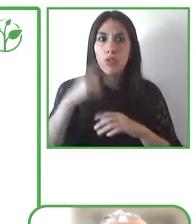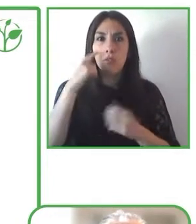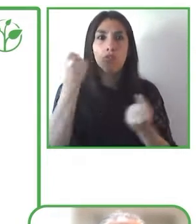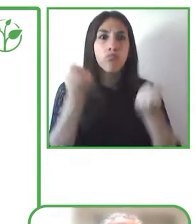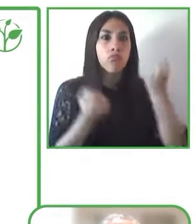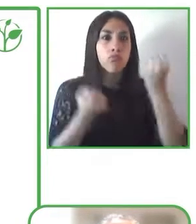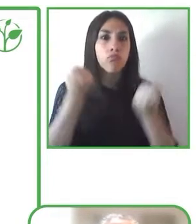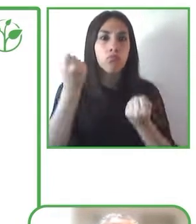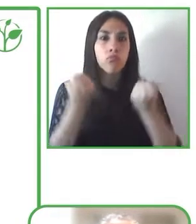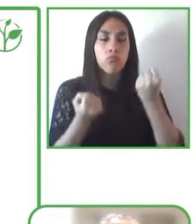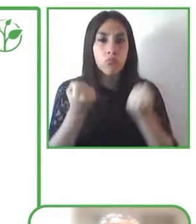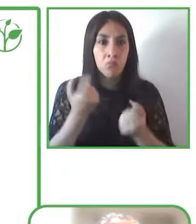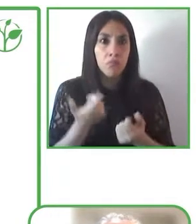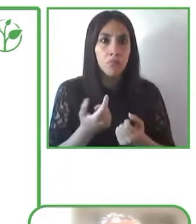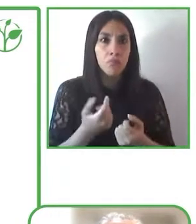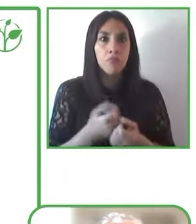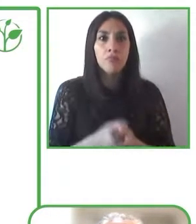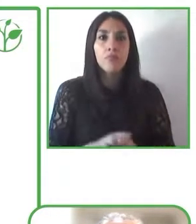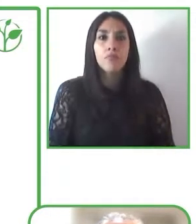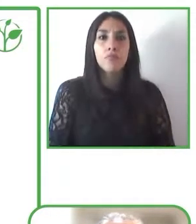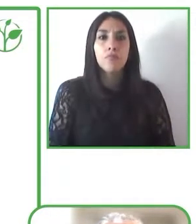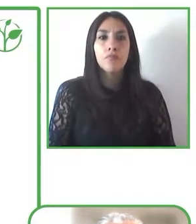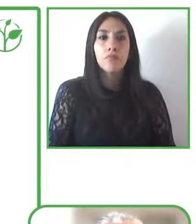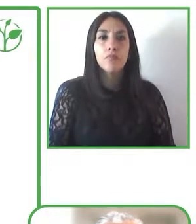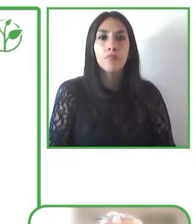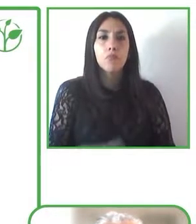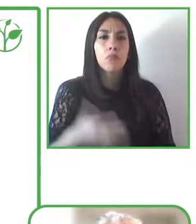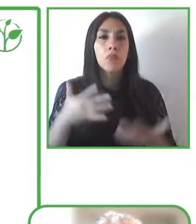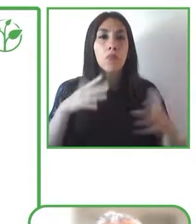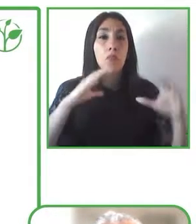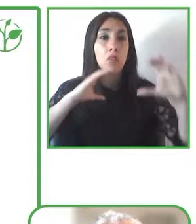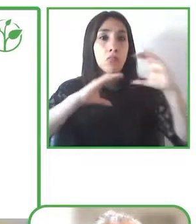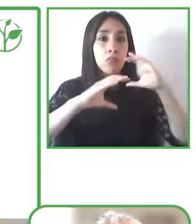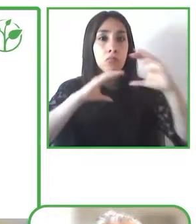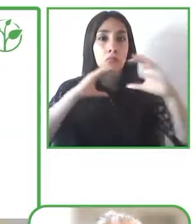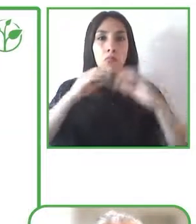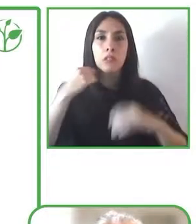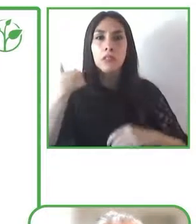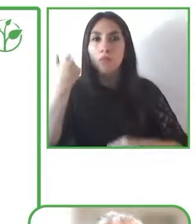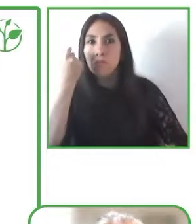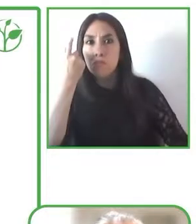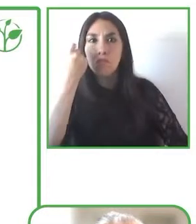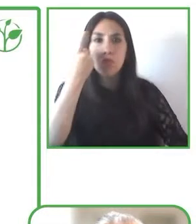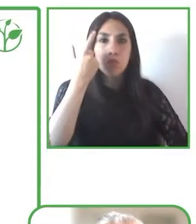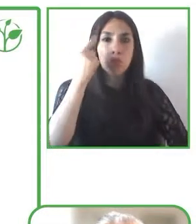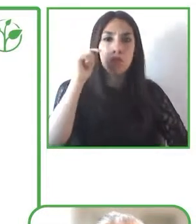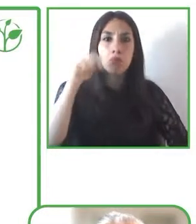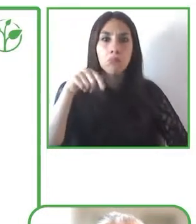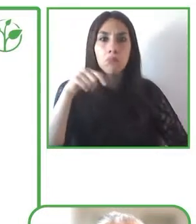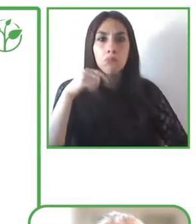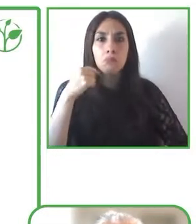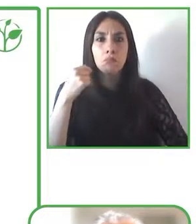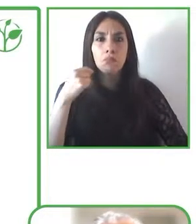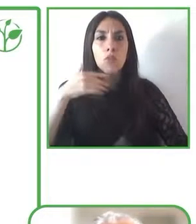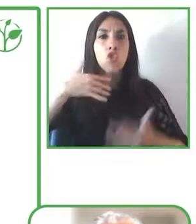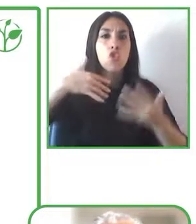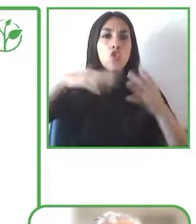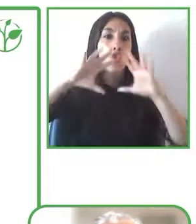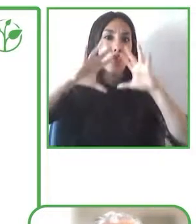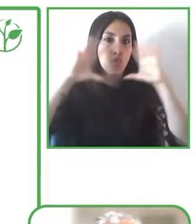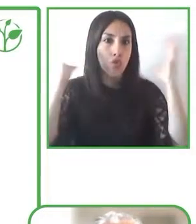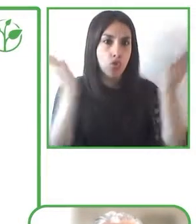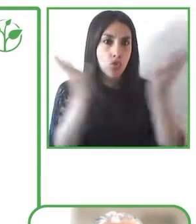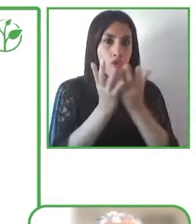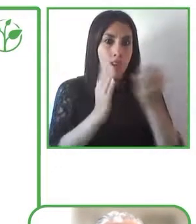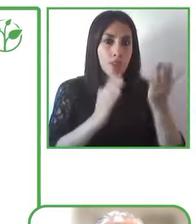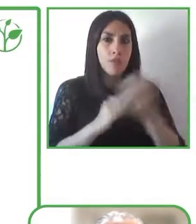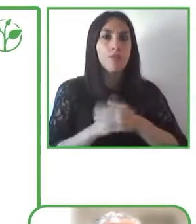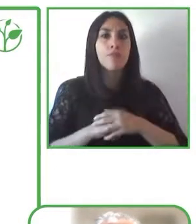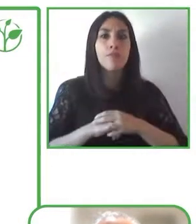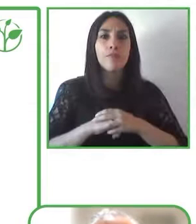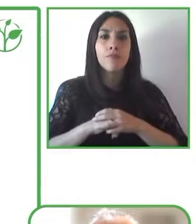The easy-to-understand communication it's a revolution in the universe of social media